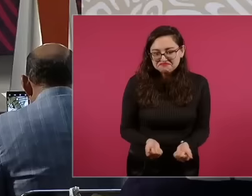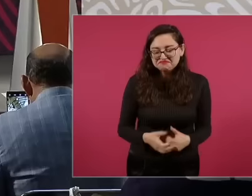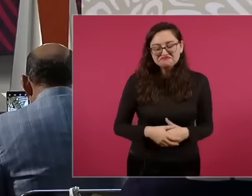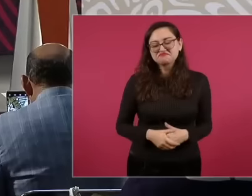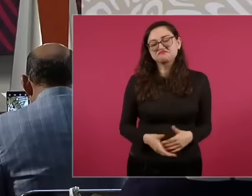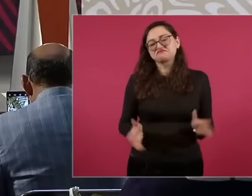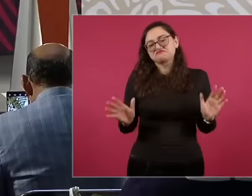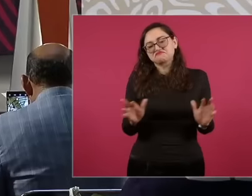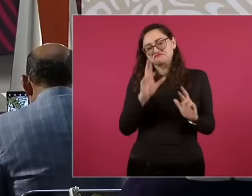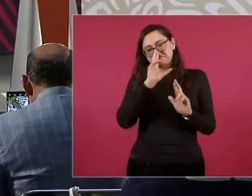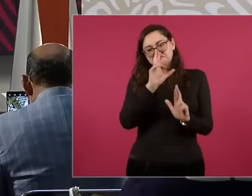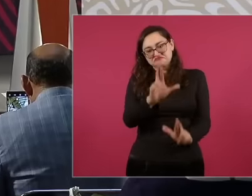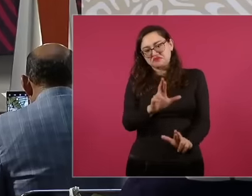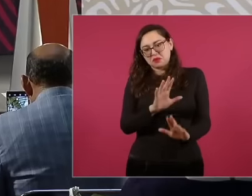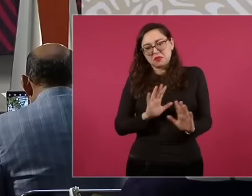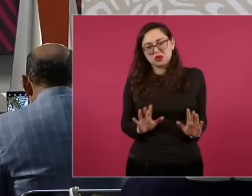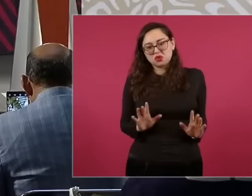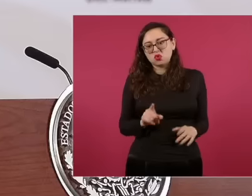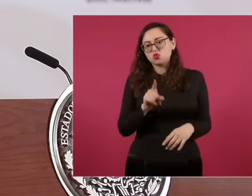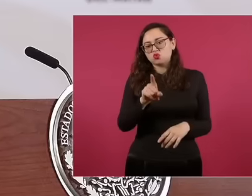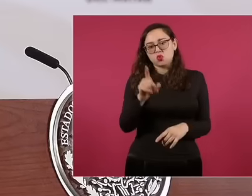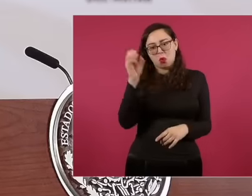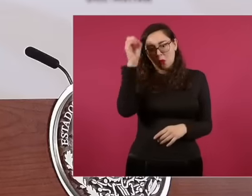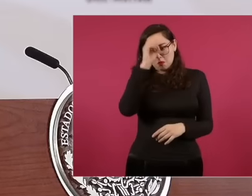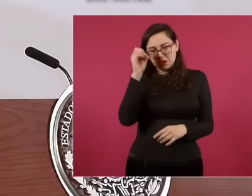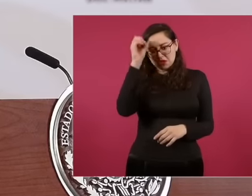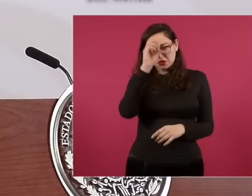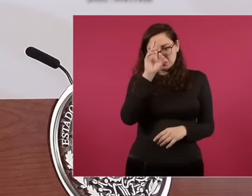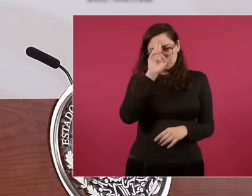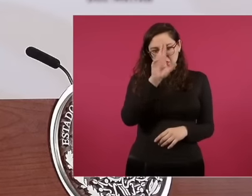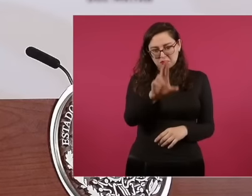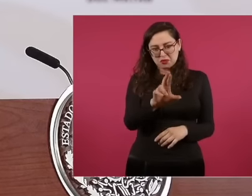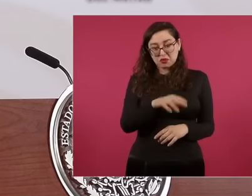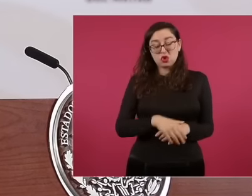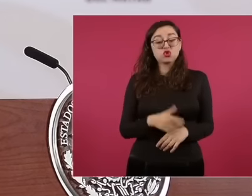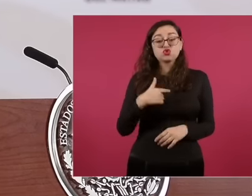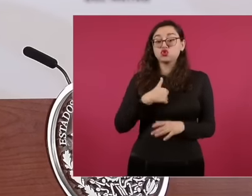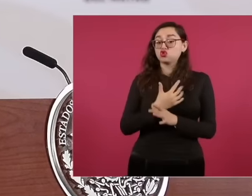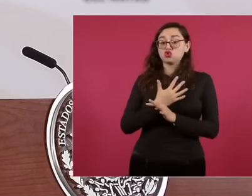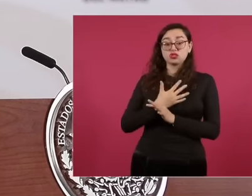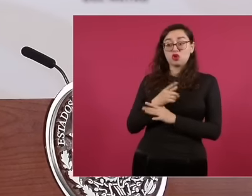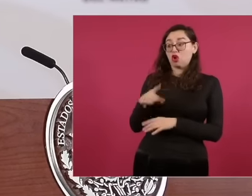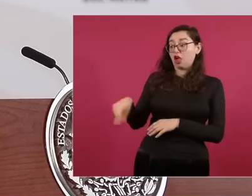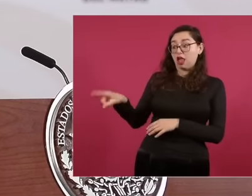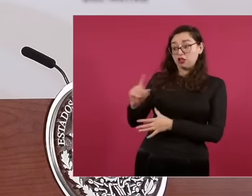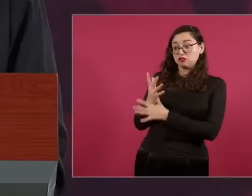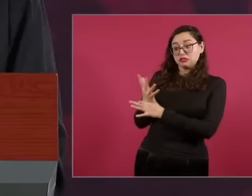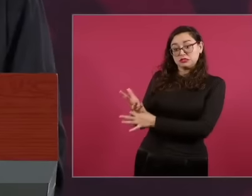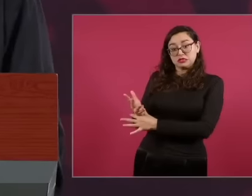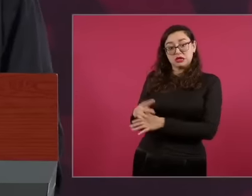I respect what you say, they don't say it and although I don't agree with what you say.